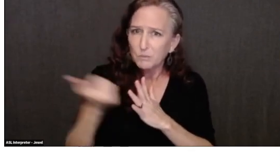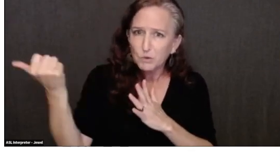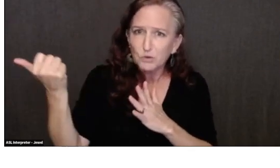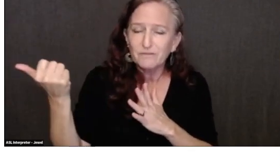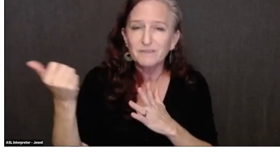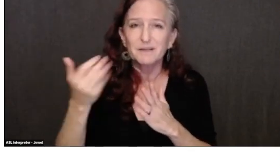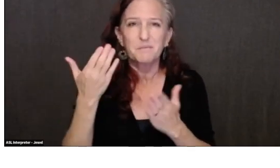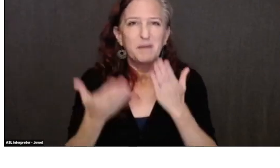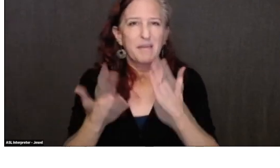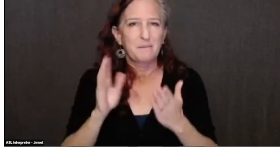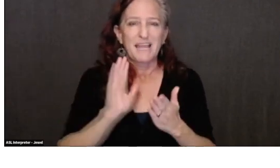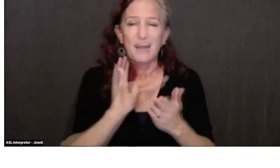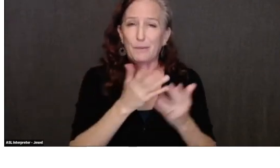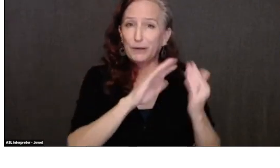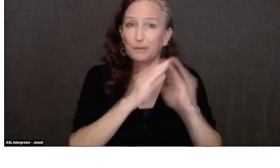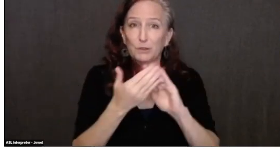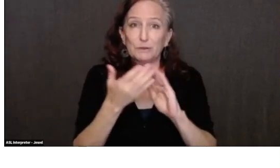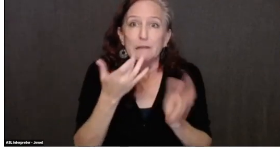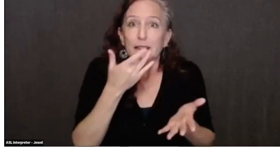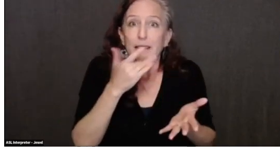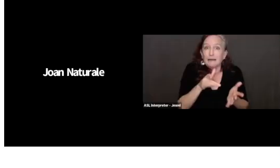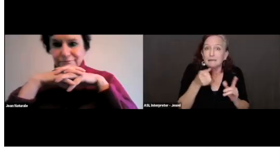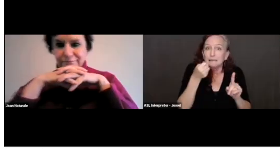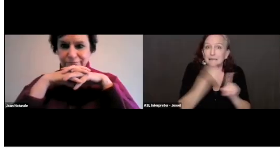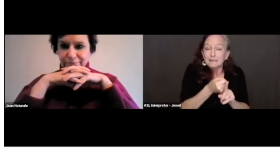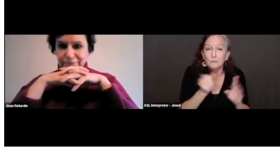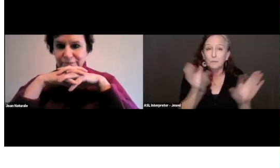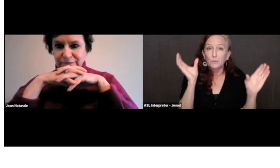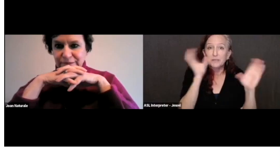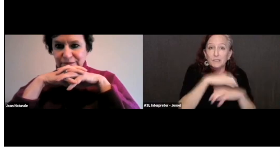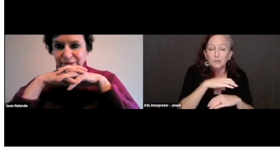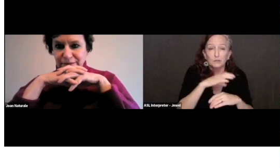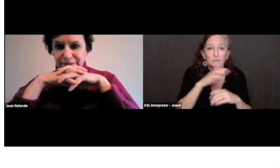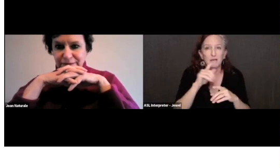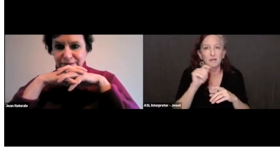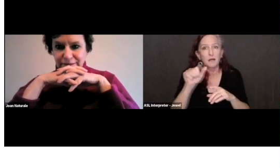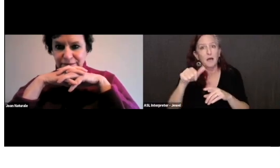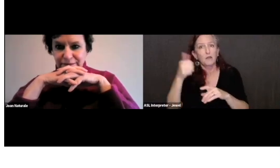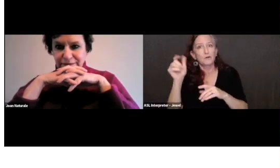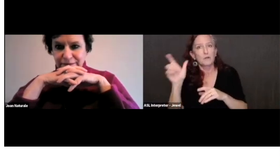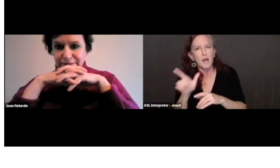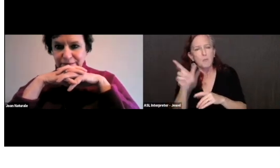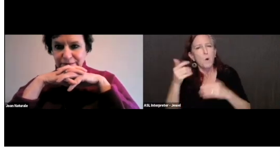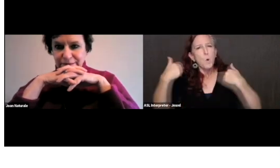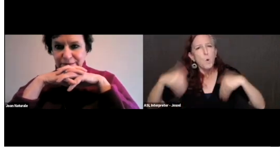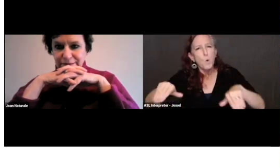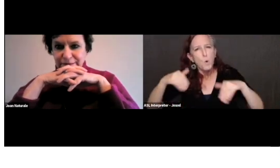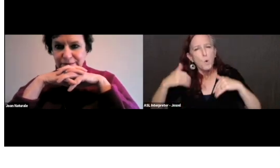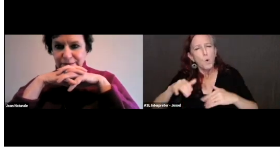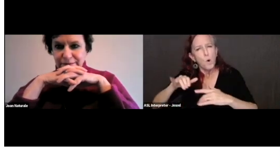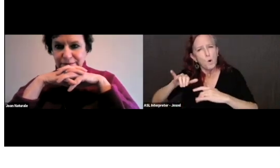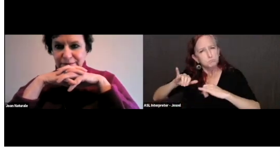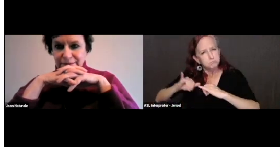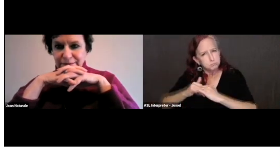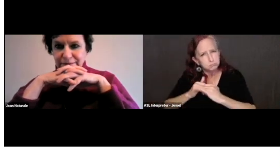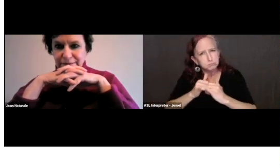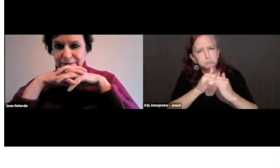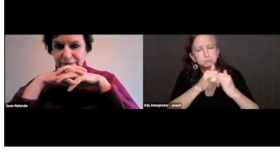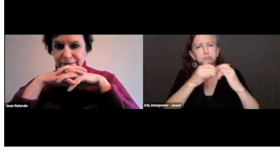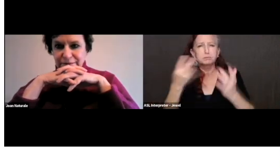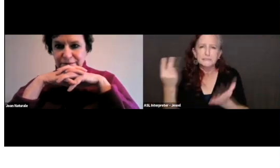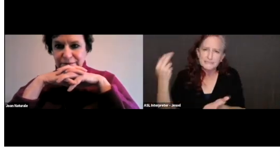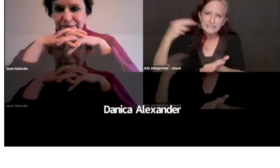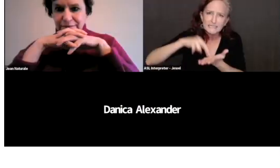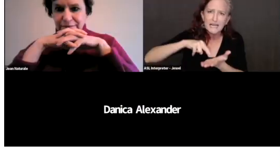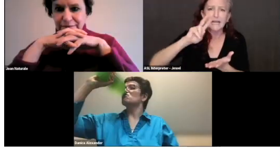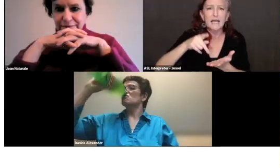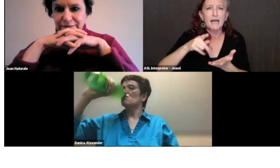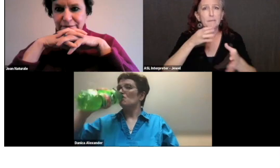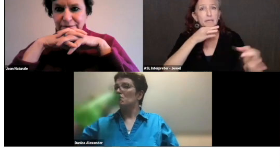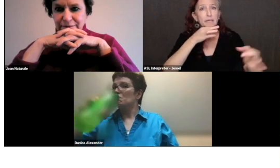but I think librarians really do stand up and explain how they have curated